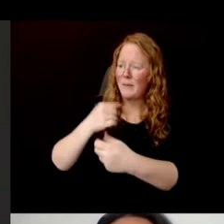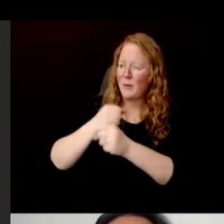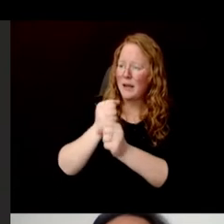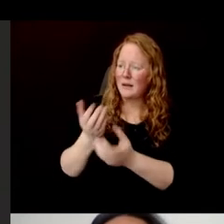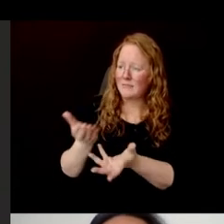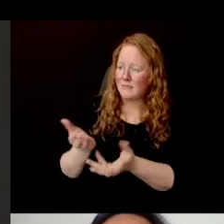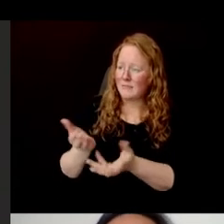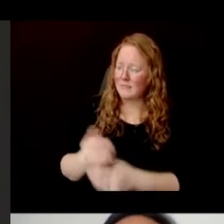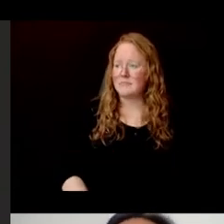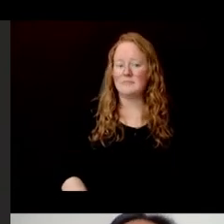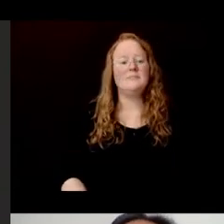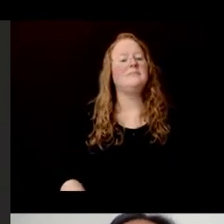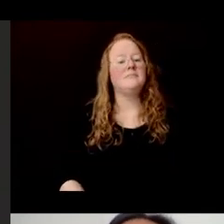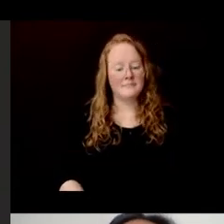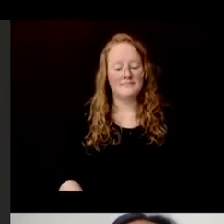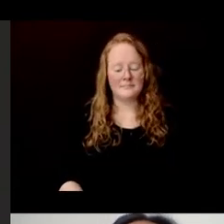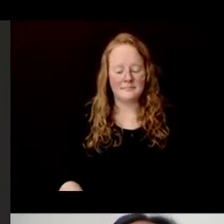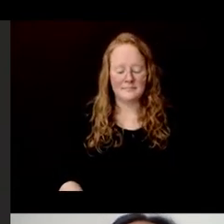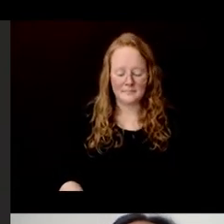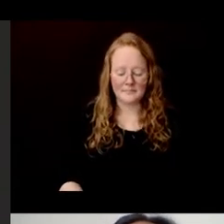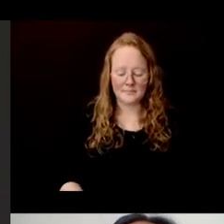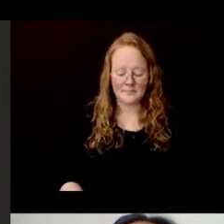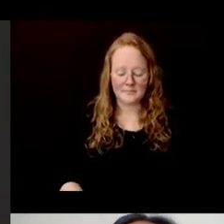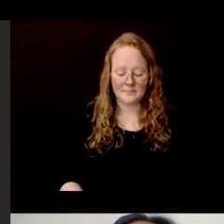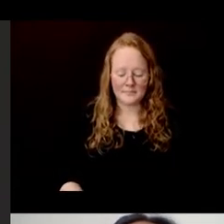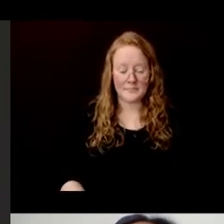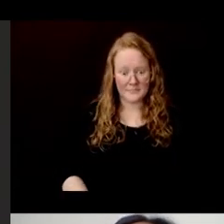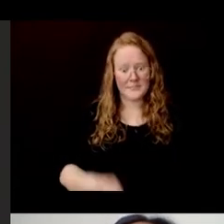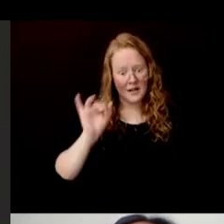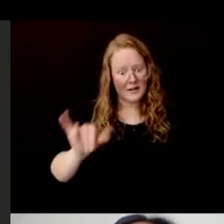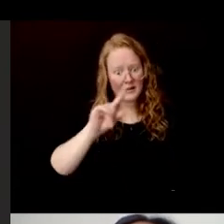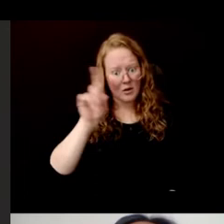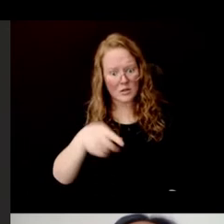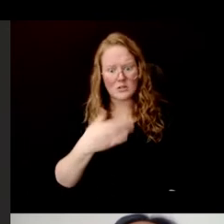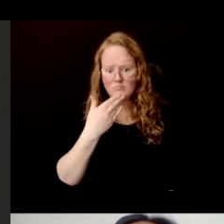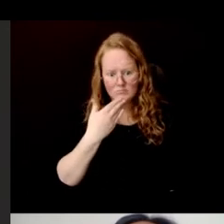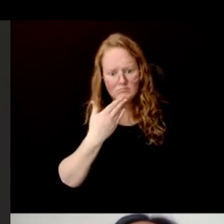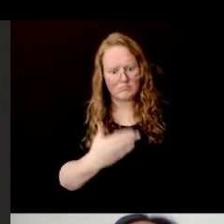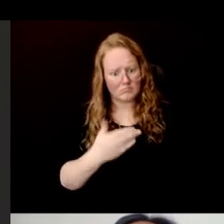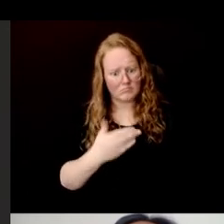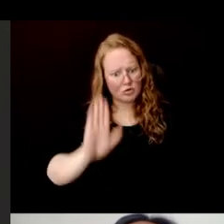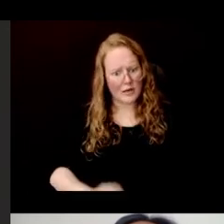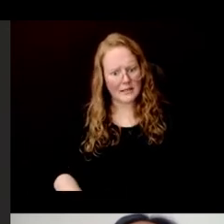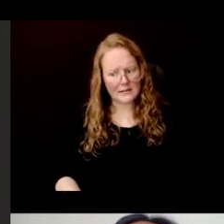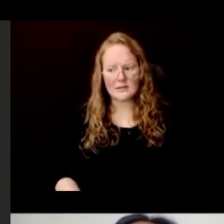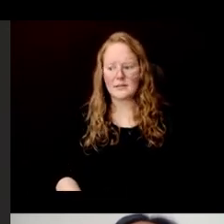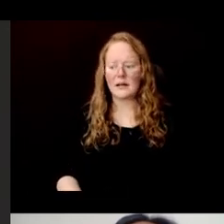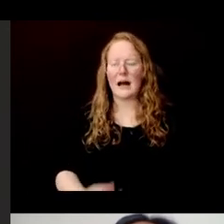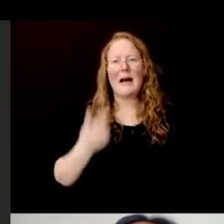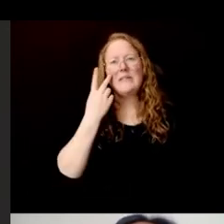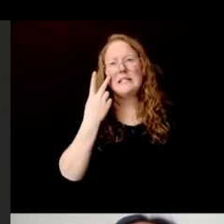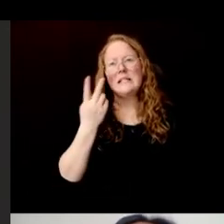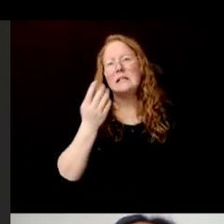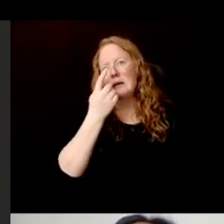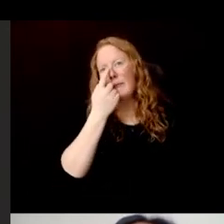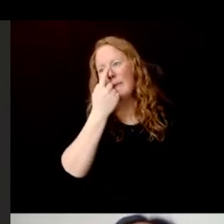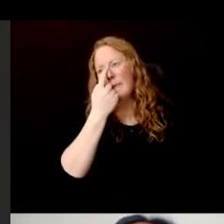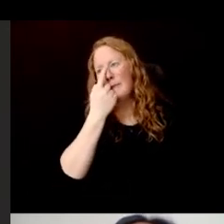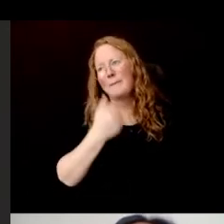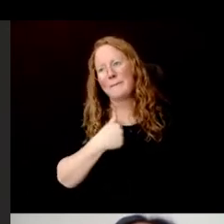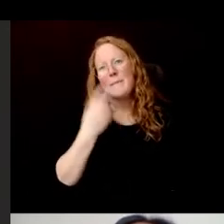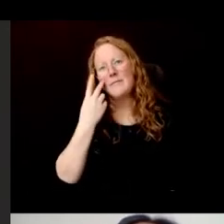That's a great question. I have seen...